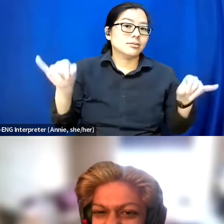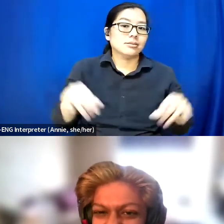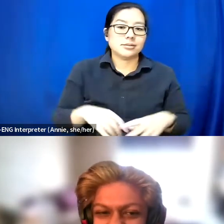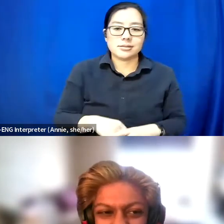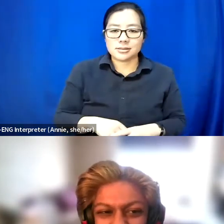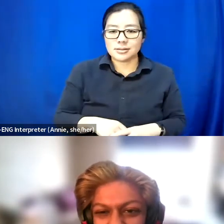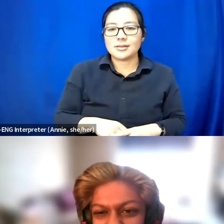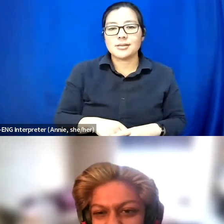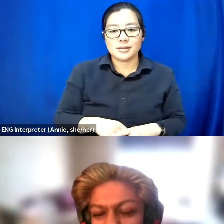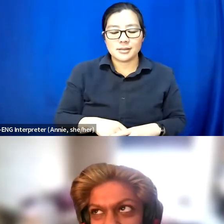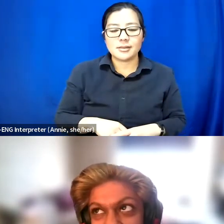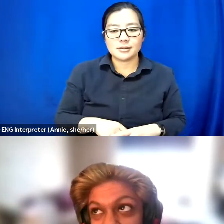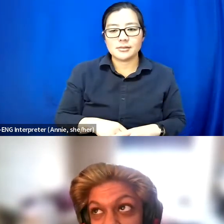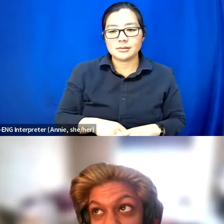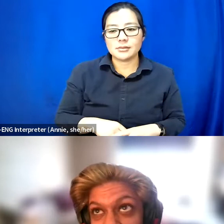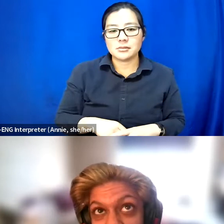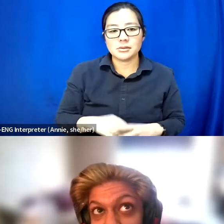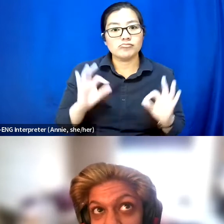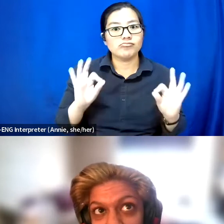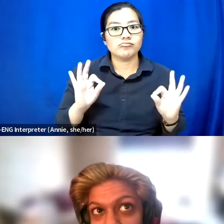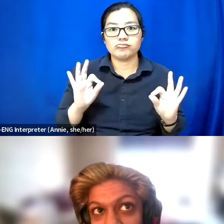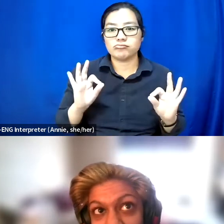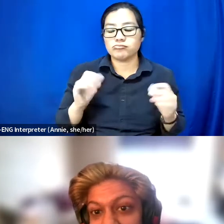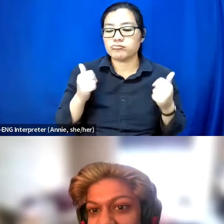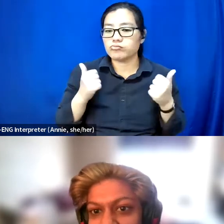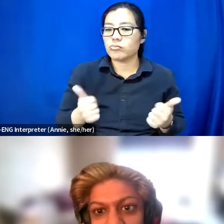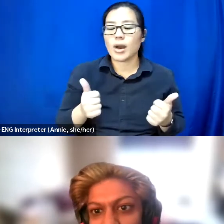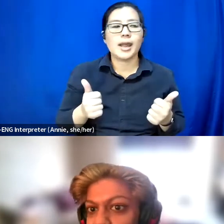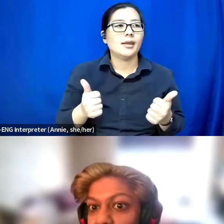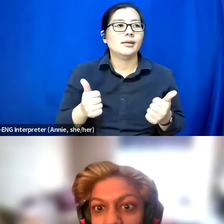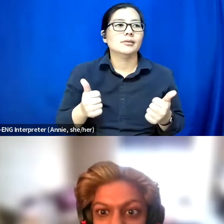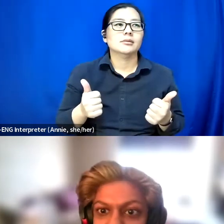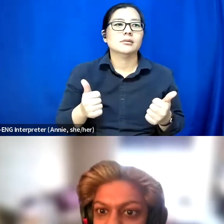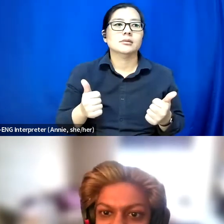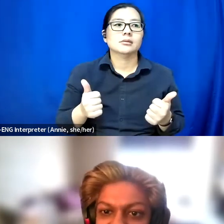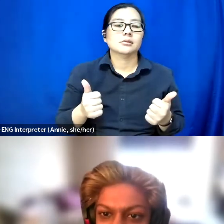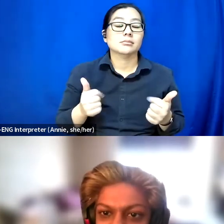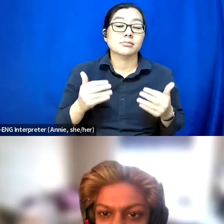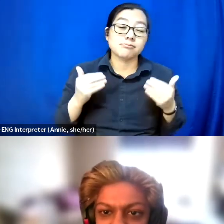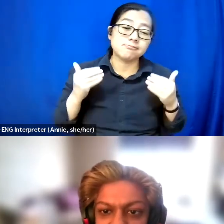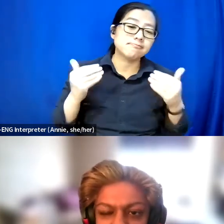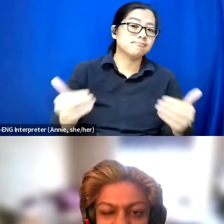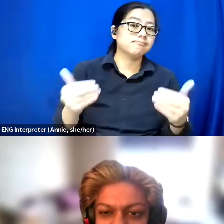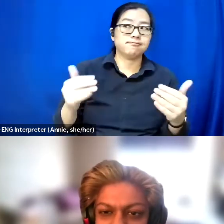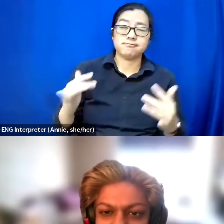And so it would just be great to just be able to move forward with the conversation on a larger scale.